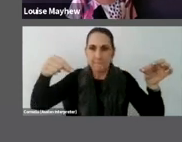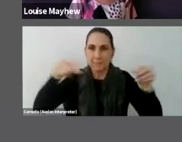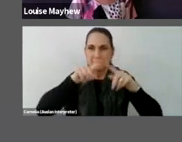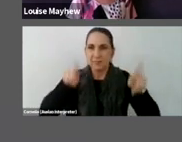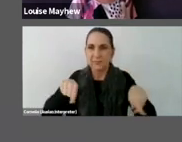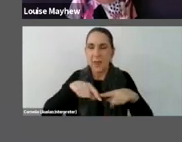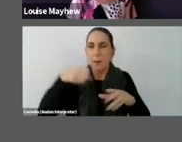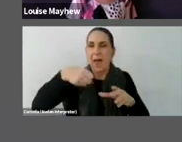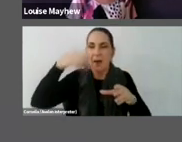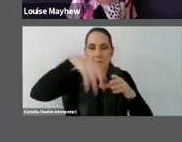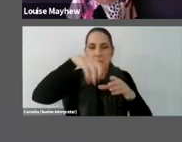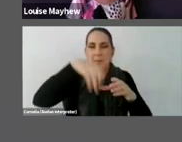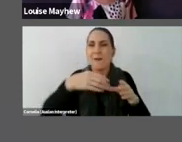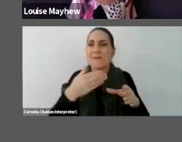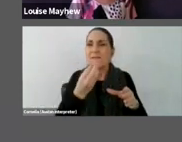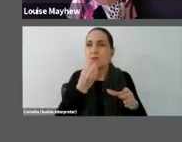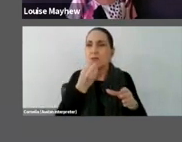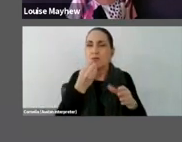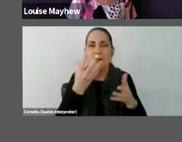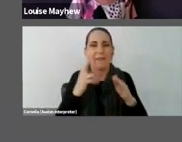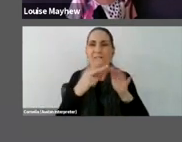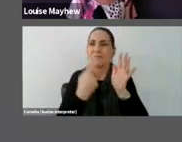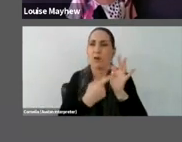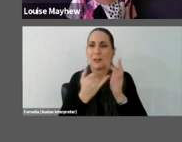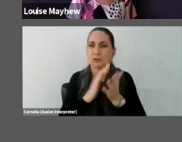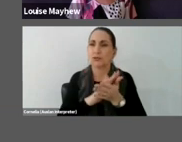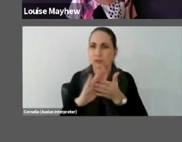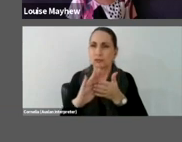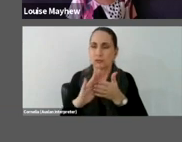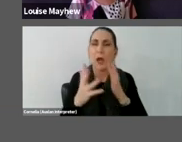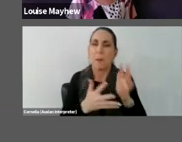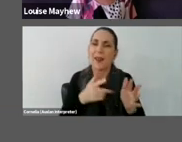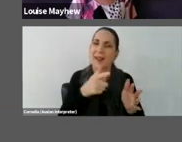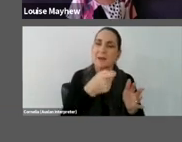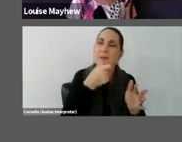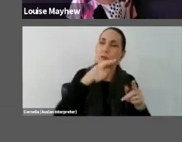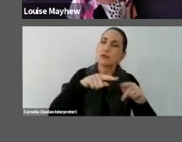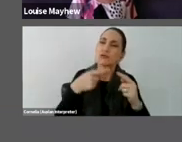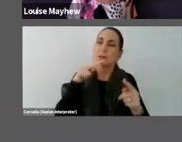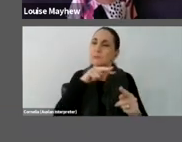fresh, Andy Warhol saw a different possibility for them.